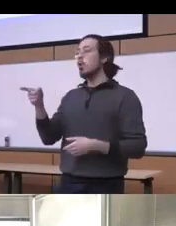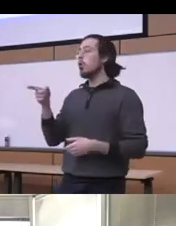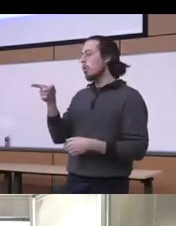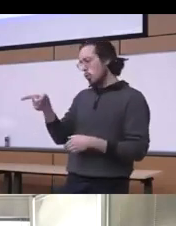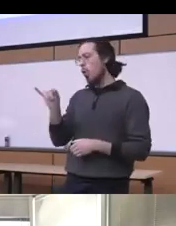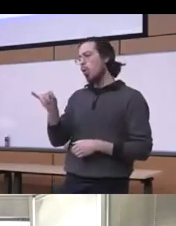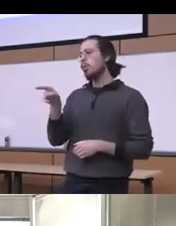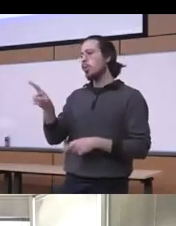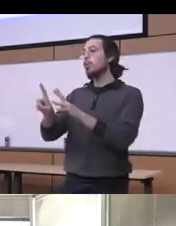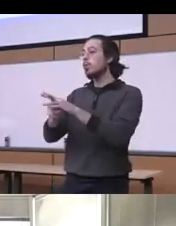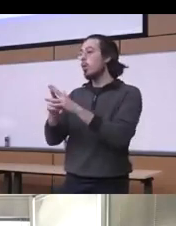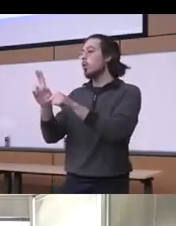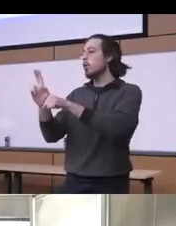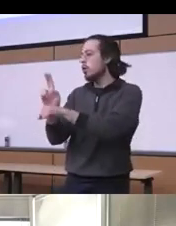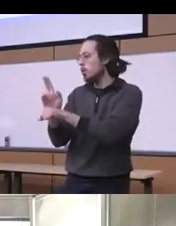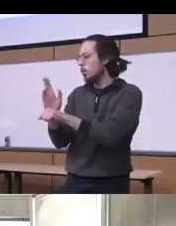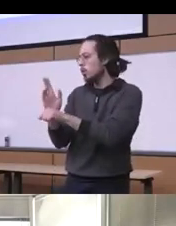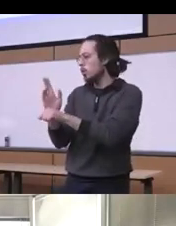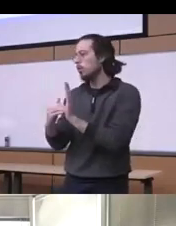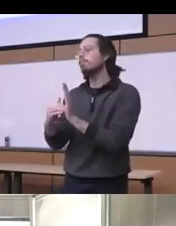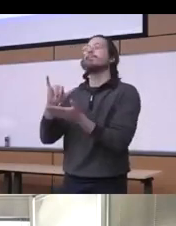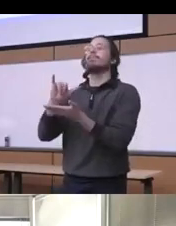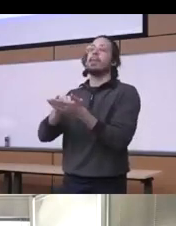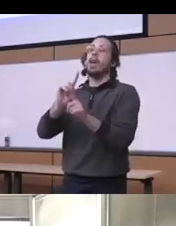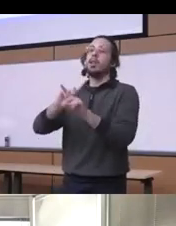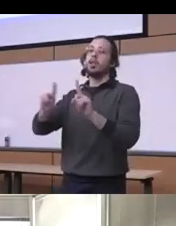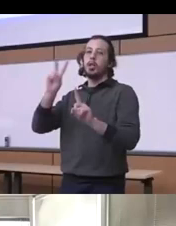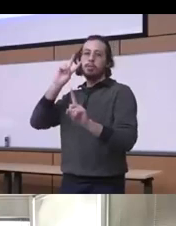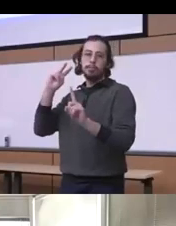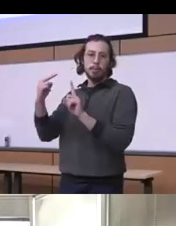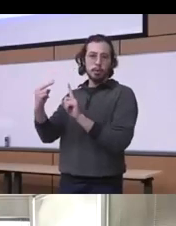again you you change the way you approach it you know I know we've used a lot of that medication